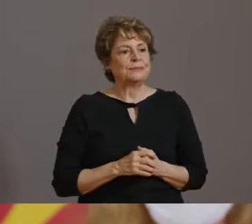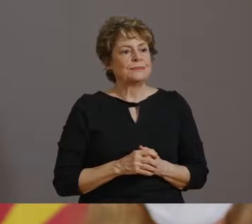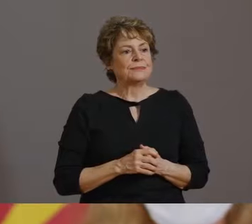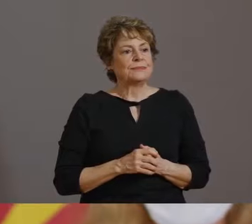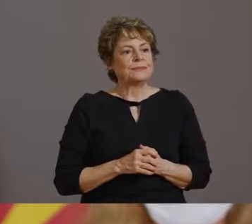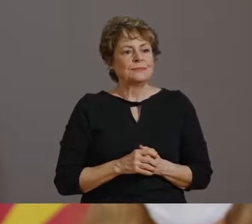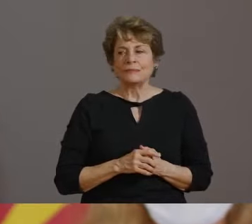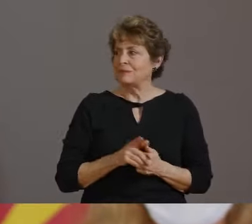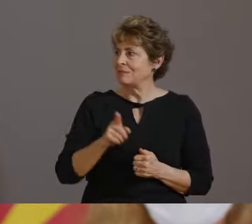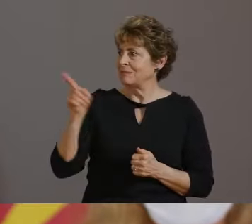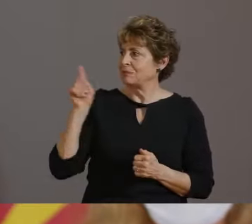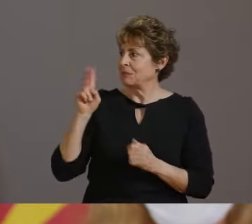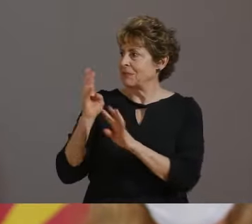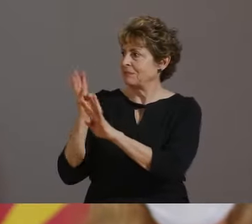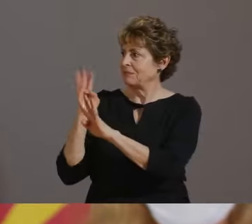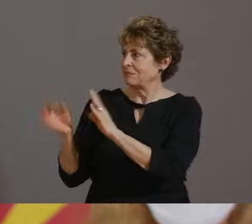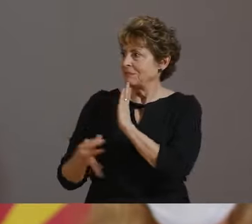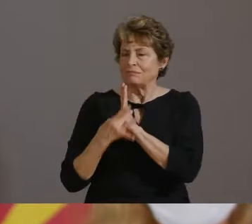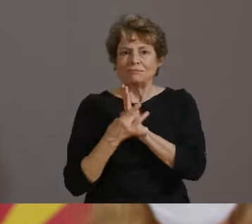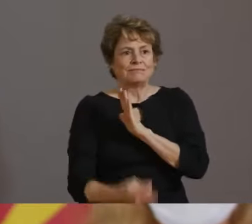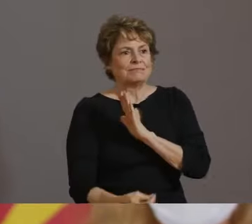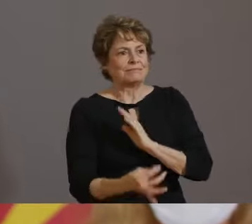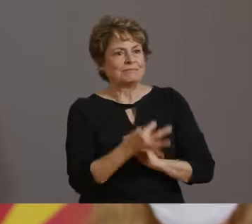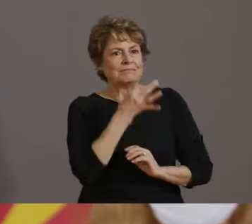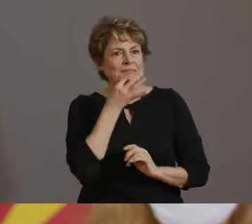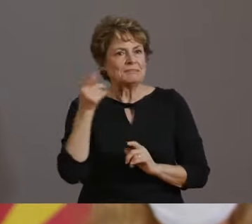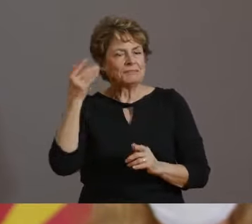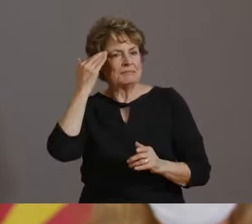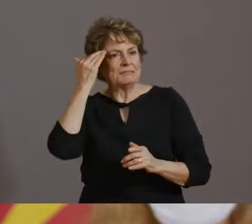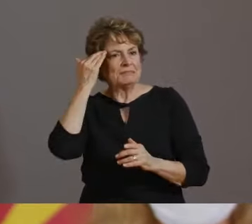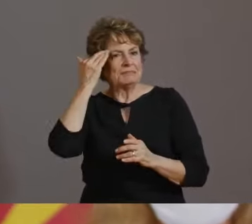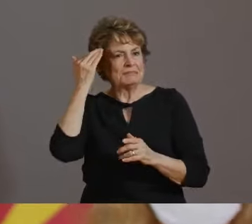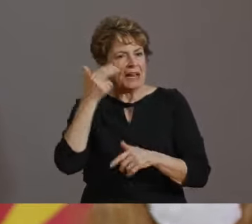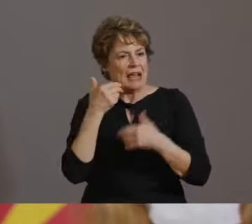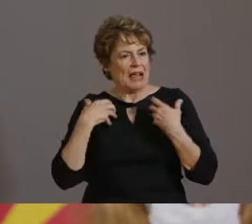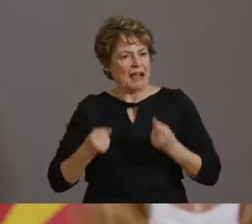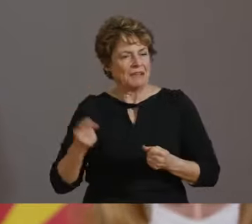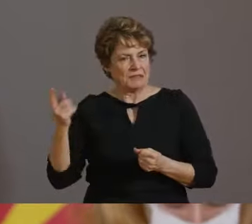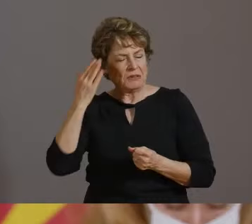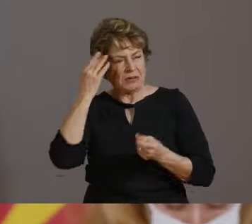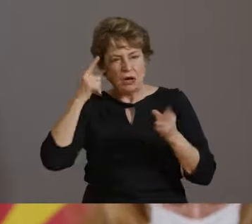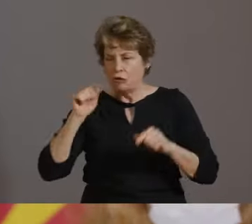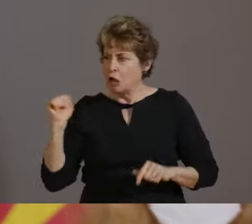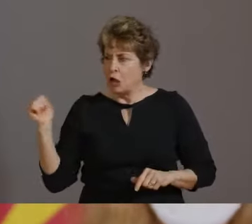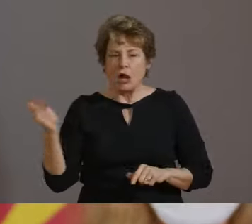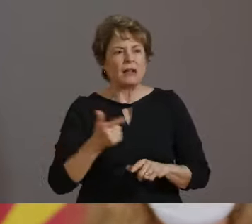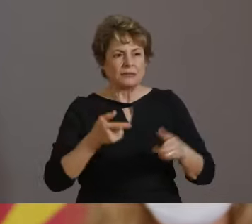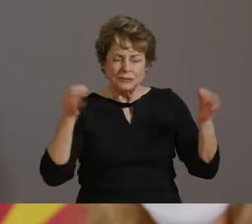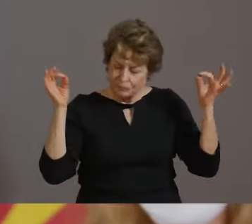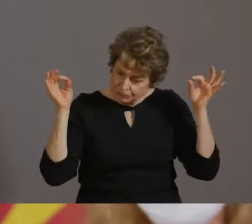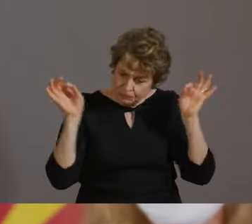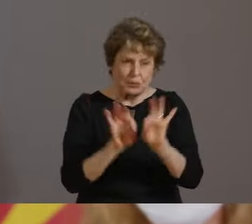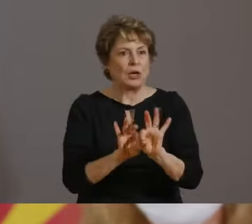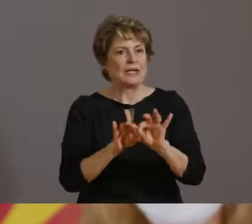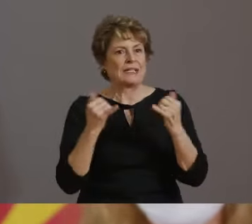TO GET YOUR FLU SHOT. WE ARE GOING TO BE WORKING WITH THEM TO SPREAD THE WORD, BUT I WANT TO EMPHASIZE THAT ARIZONA'S